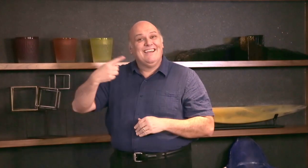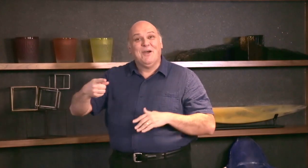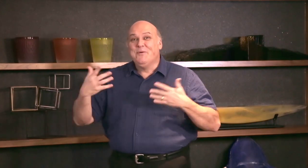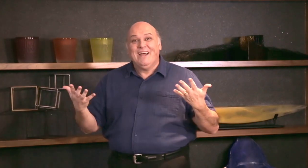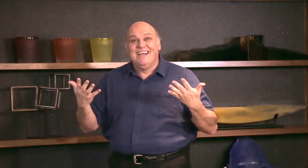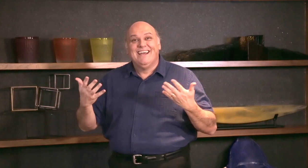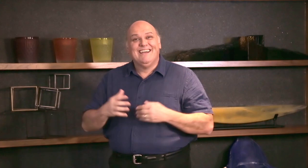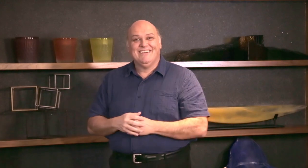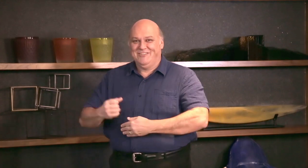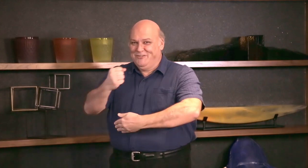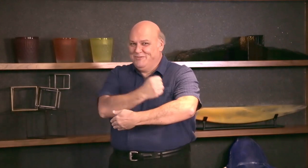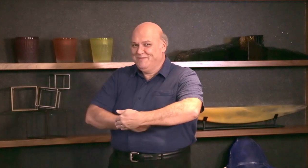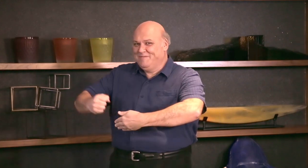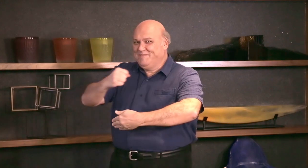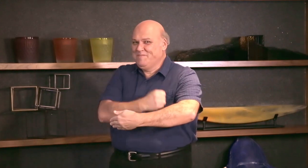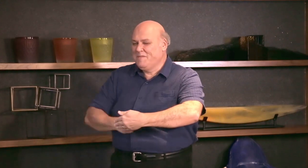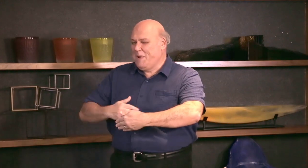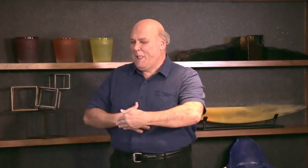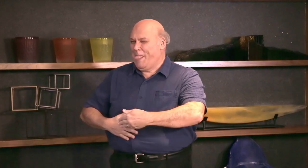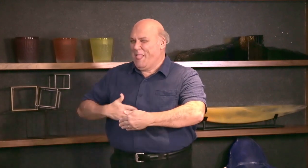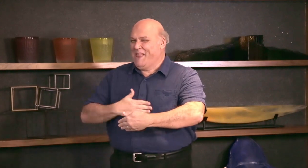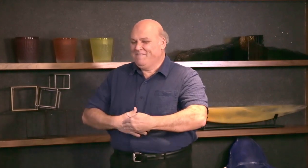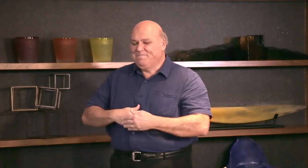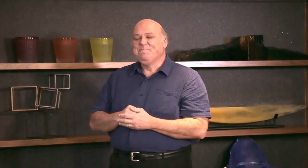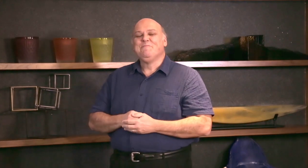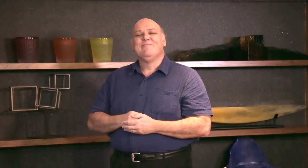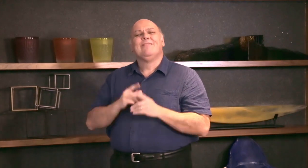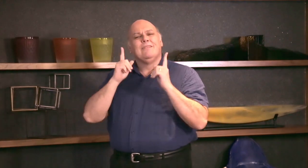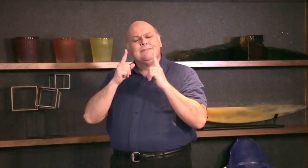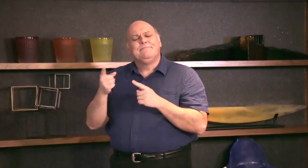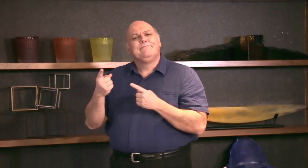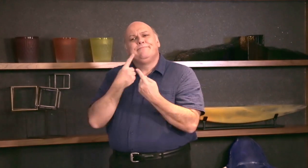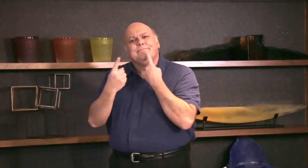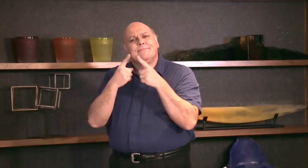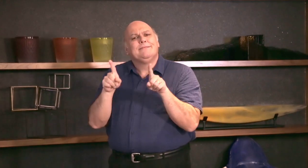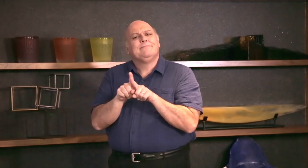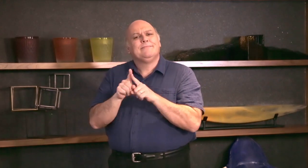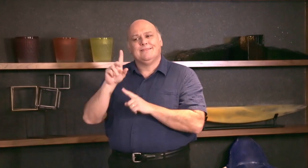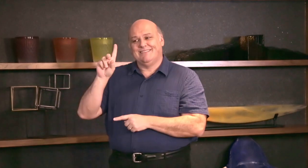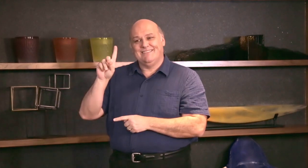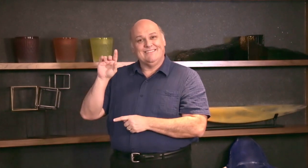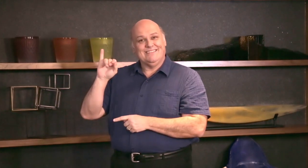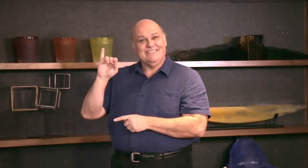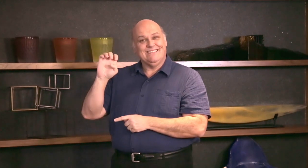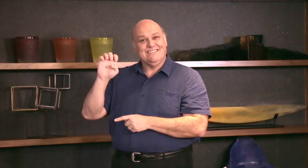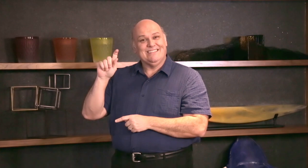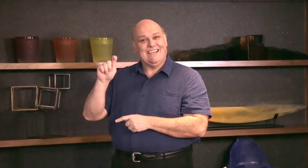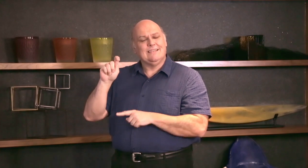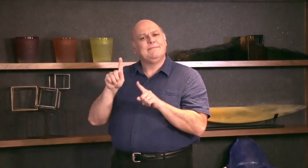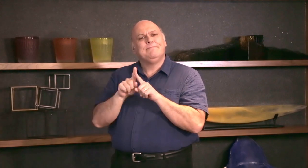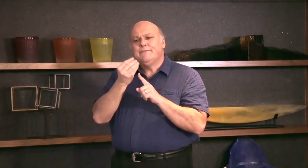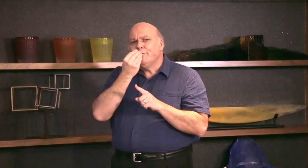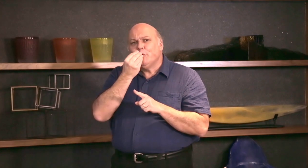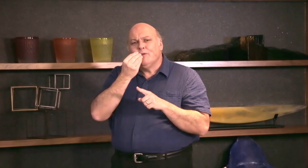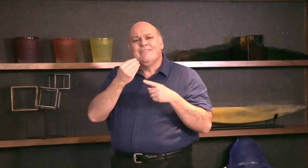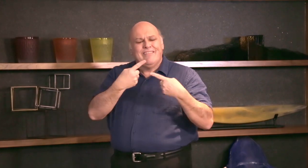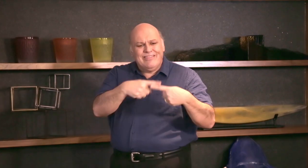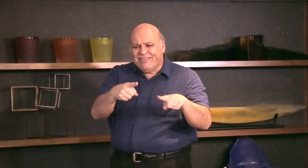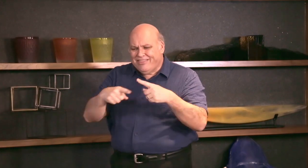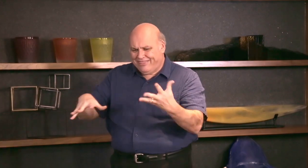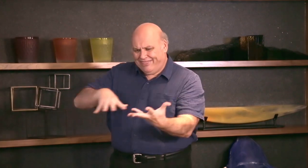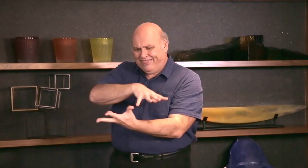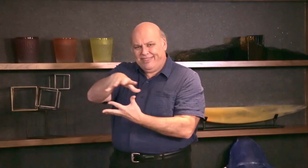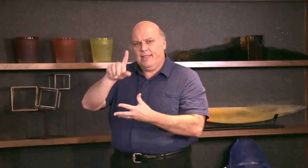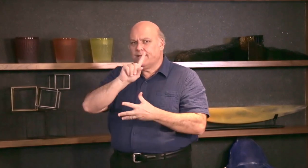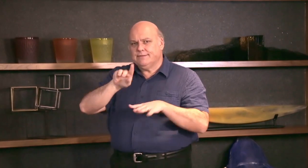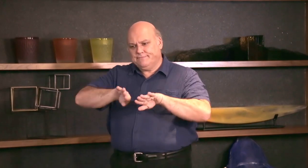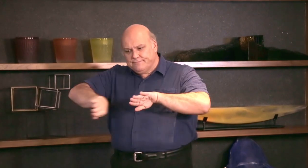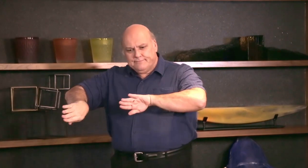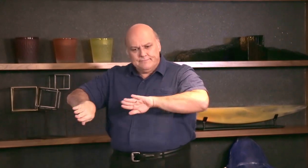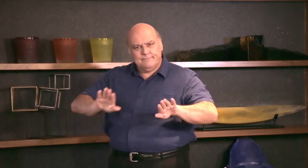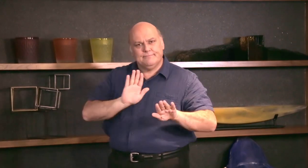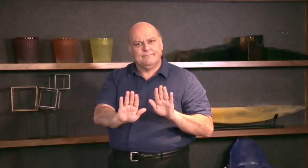Now we are coming to CookSign. This episode focuses on one Food Diet and knowing what can be included